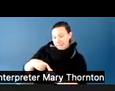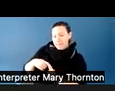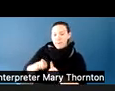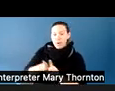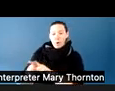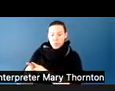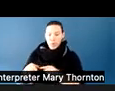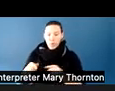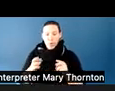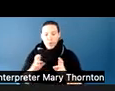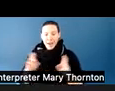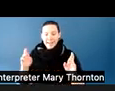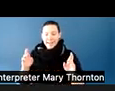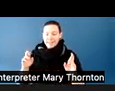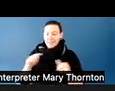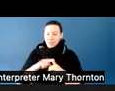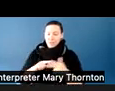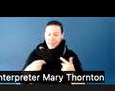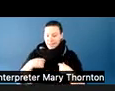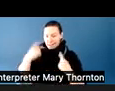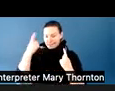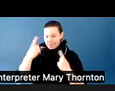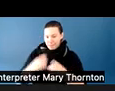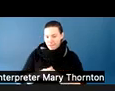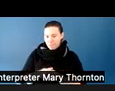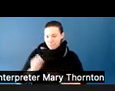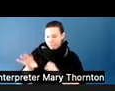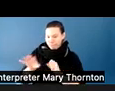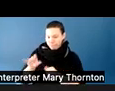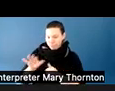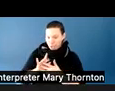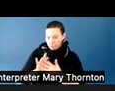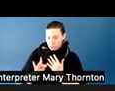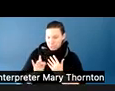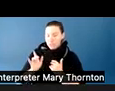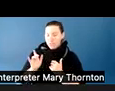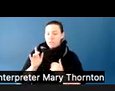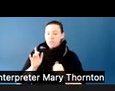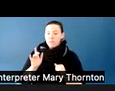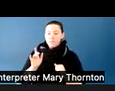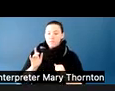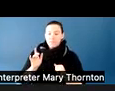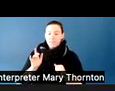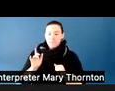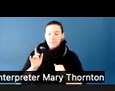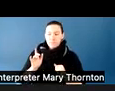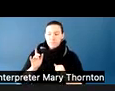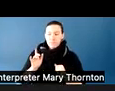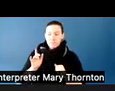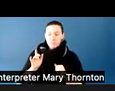these are the things I'm thinking. And we're open to whether that's going to work or not. But we also don't want to put everything back